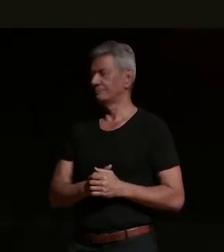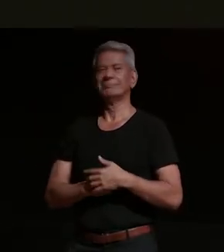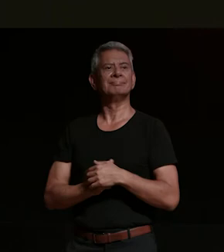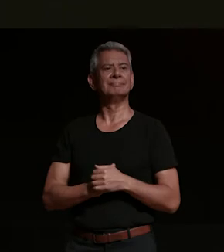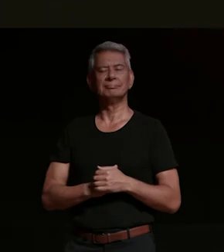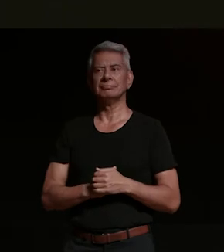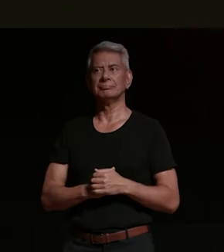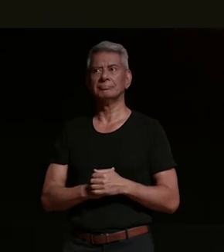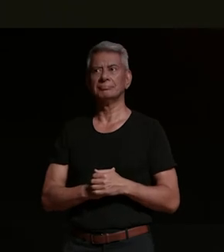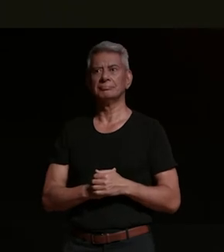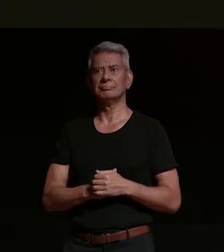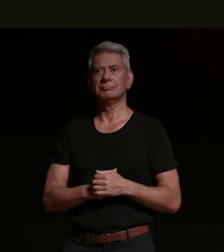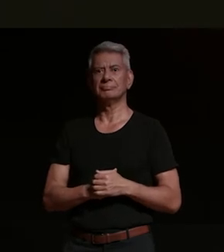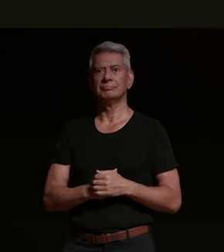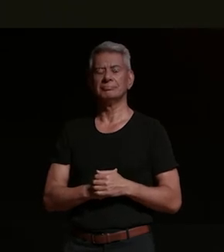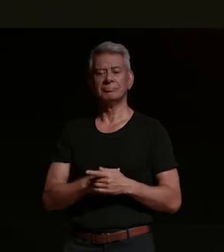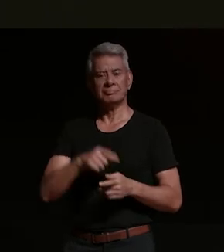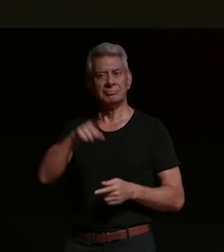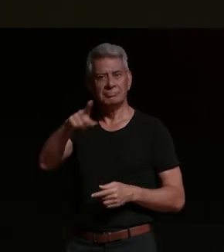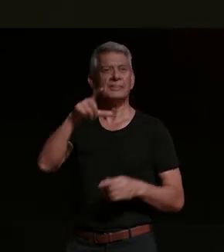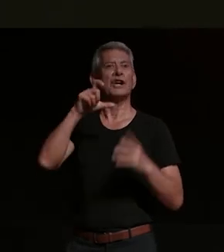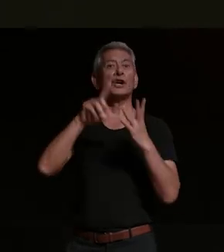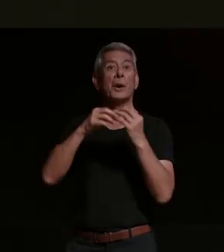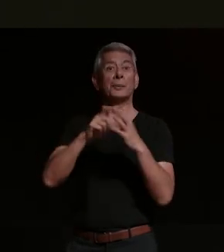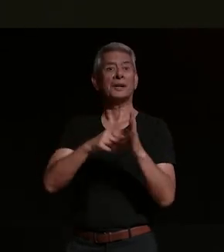as i listen to uh kobe's story i realized that there is a